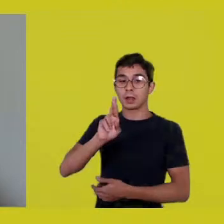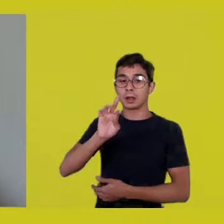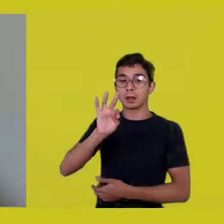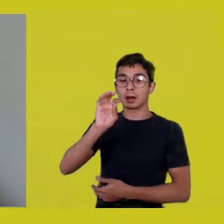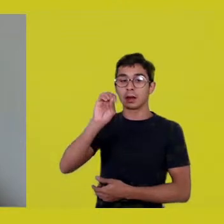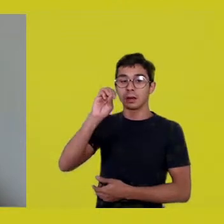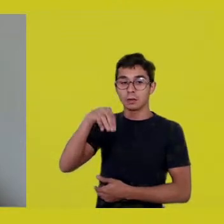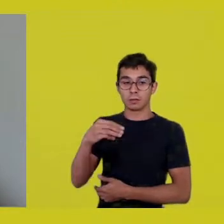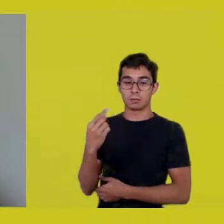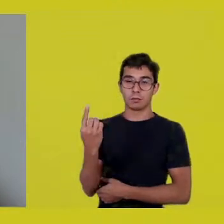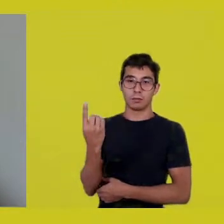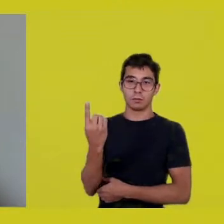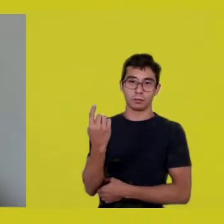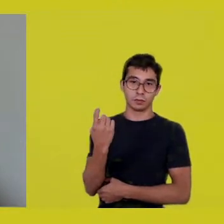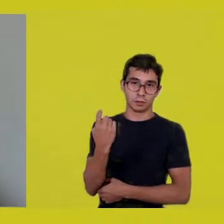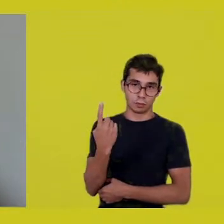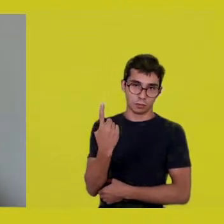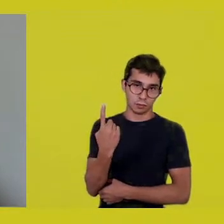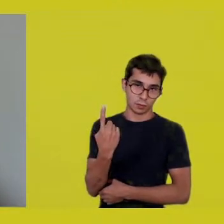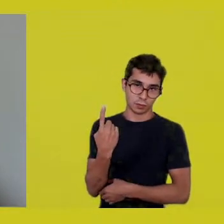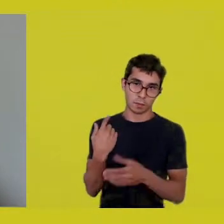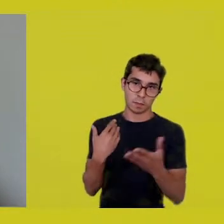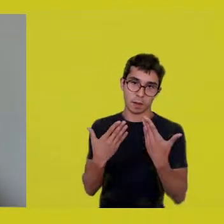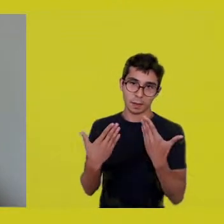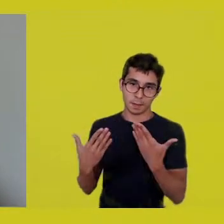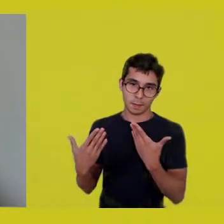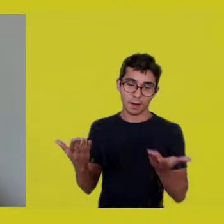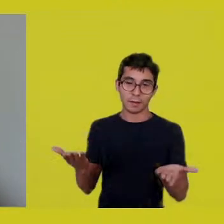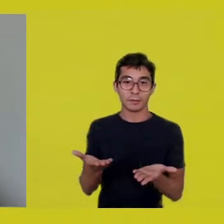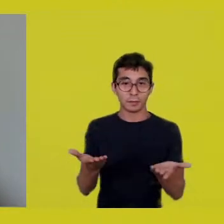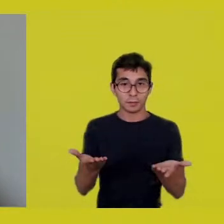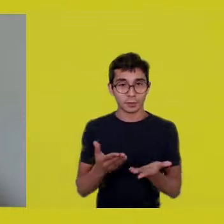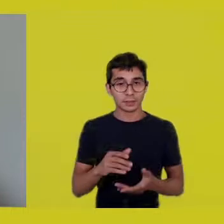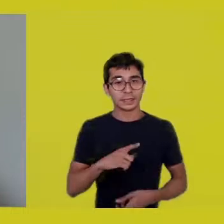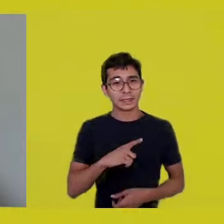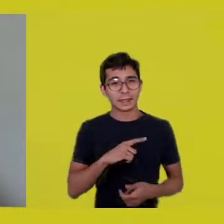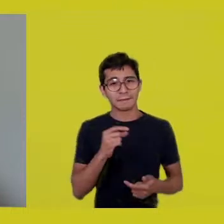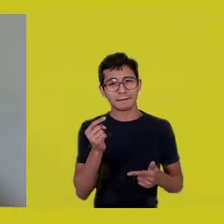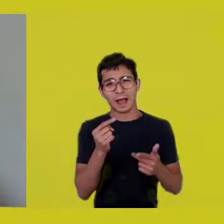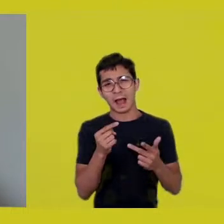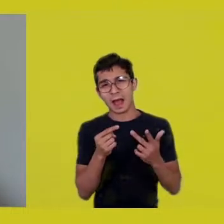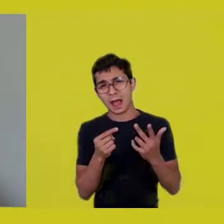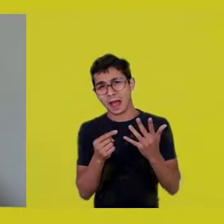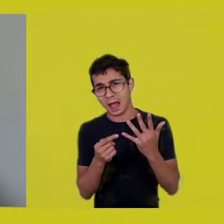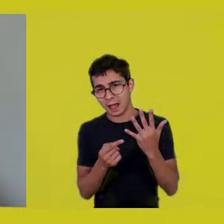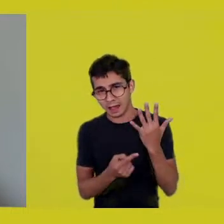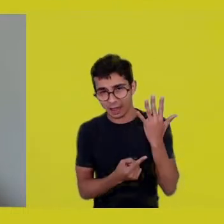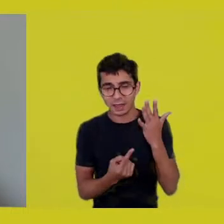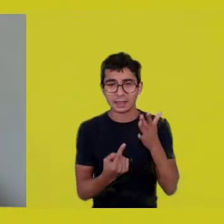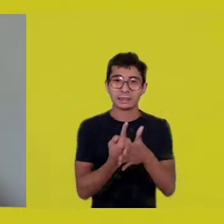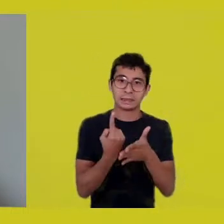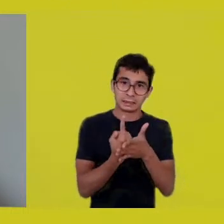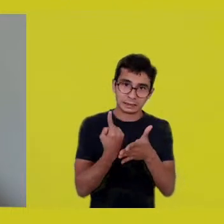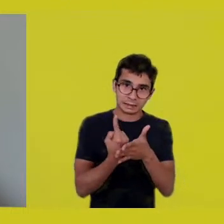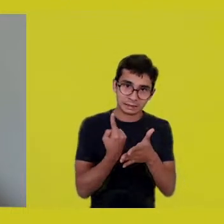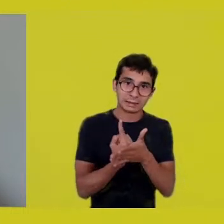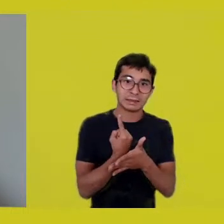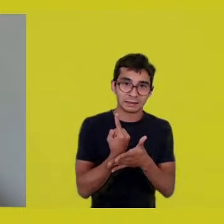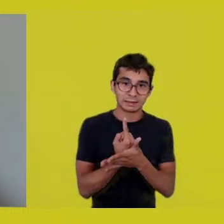Many things have been covered here, but I’d like to recall, here in the end,